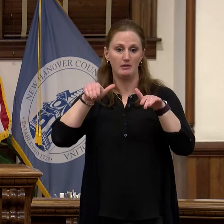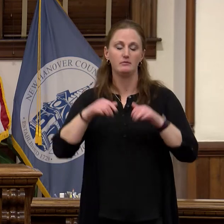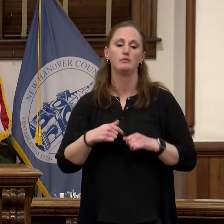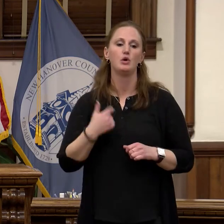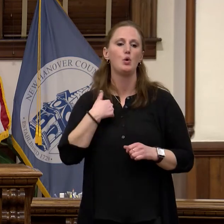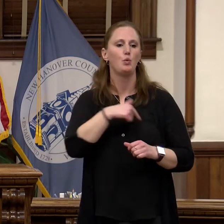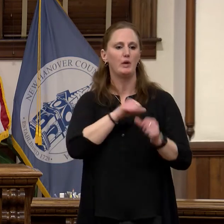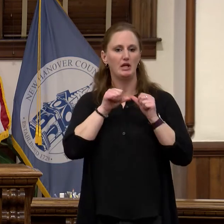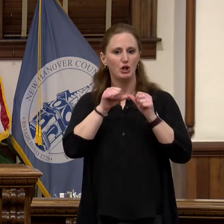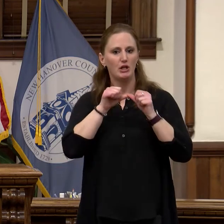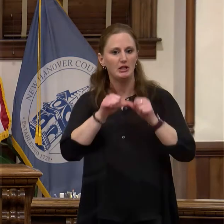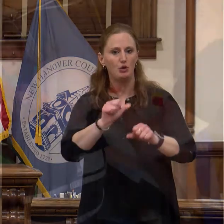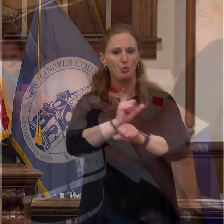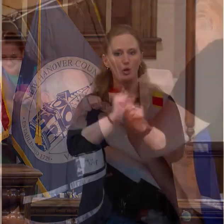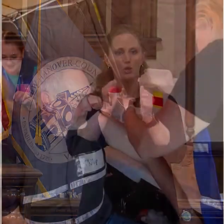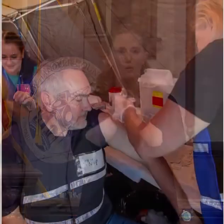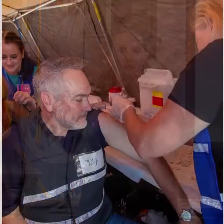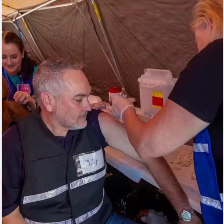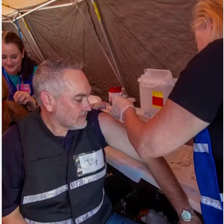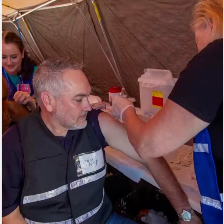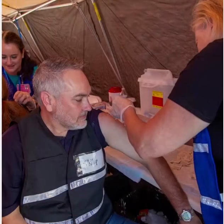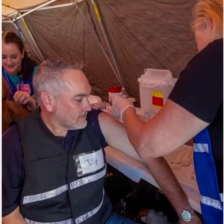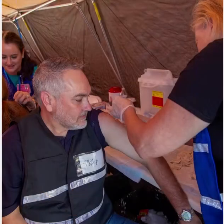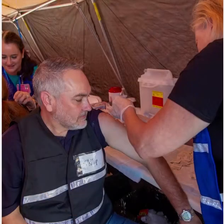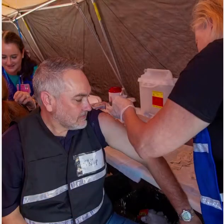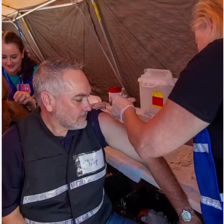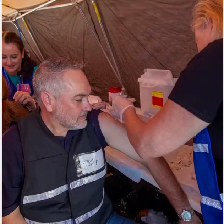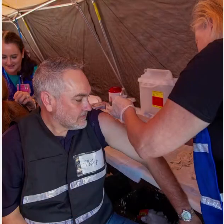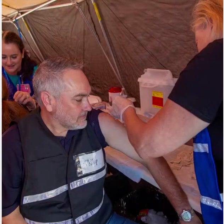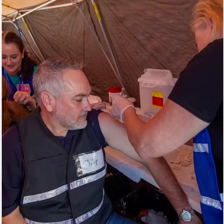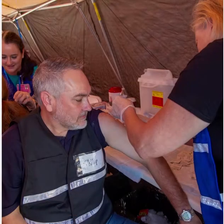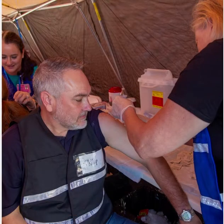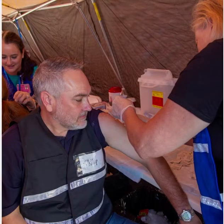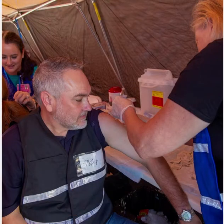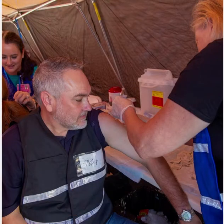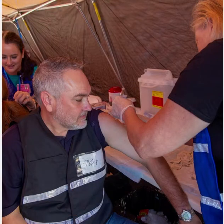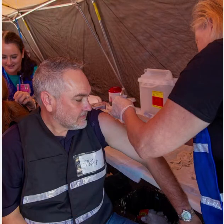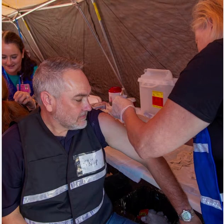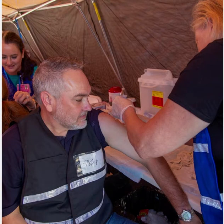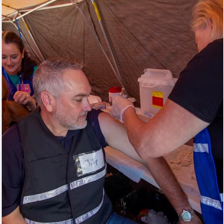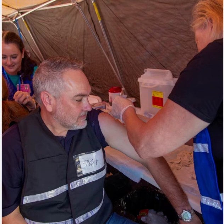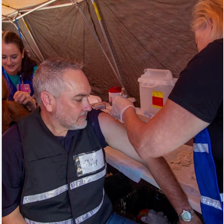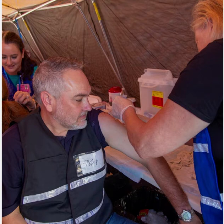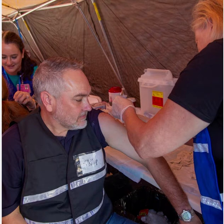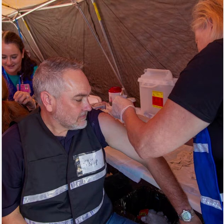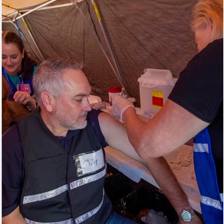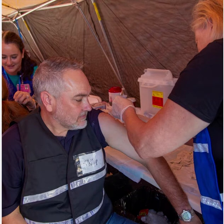with community partners to prepare, plan and conduct community-wide exercises for